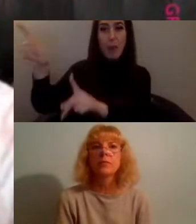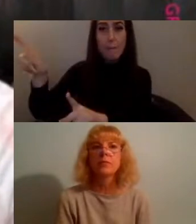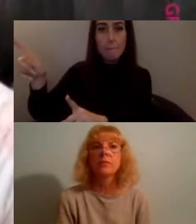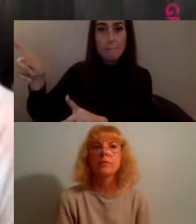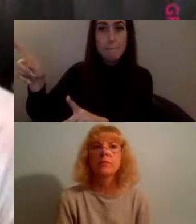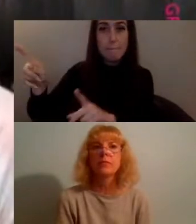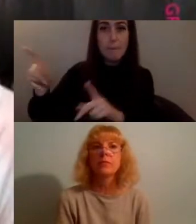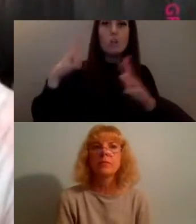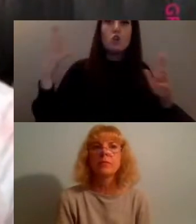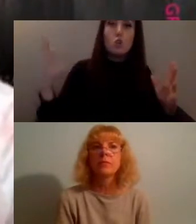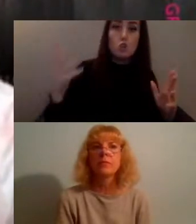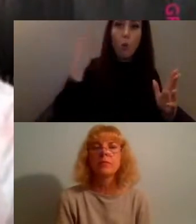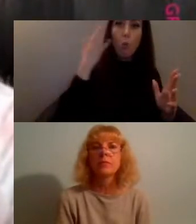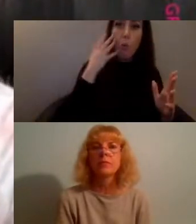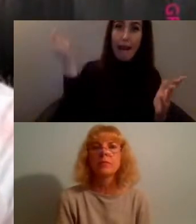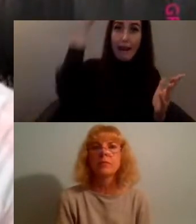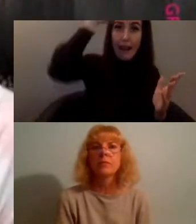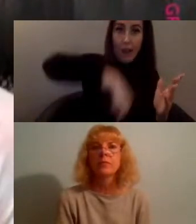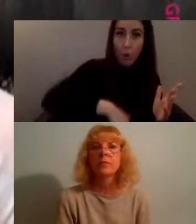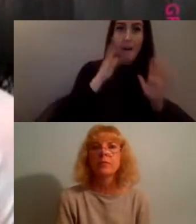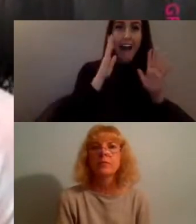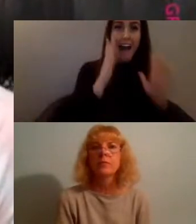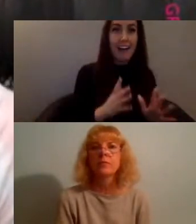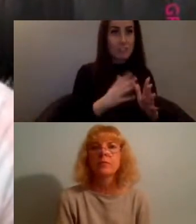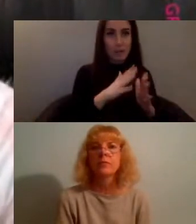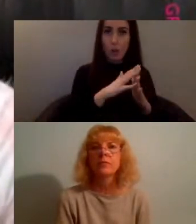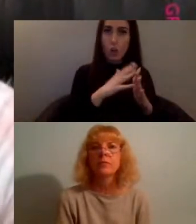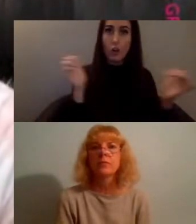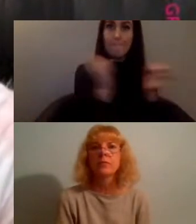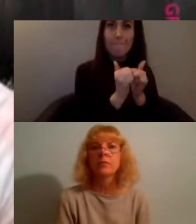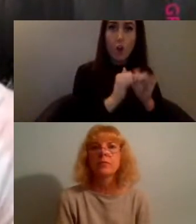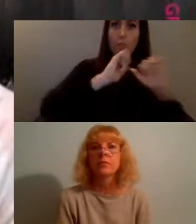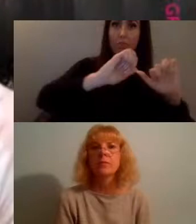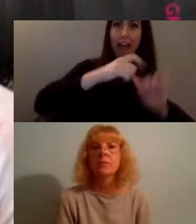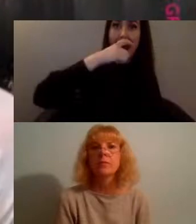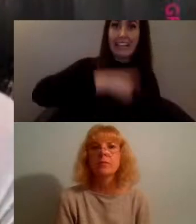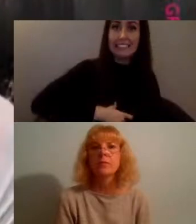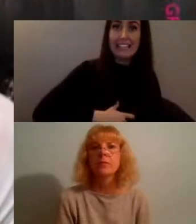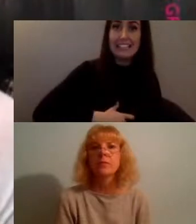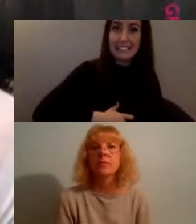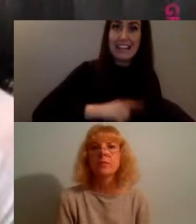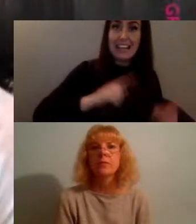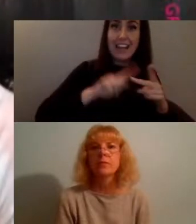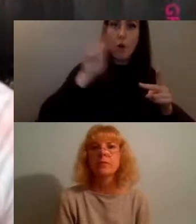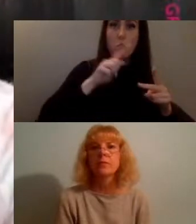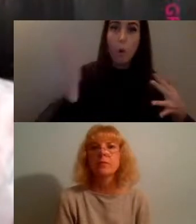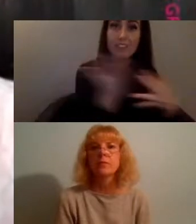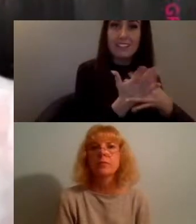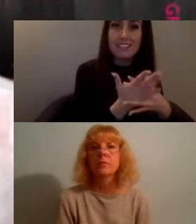depending on what the identity was would depend on what was accessible and what message was set